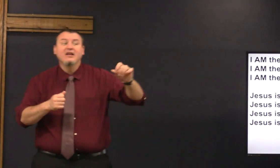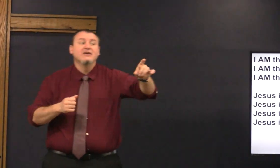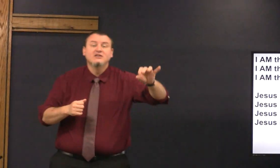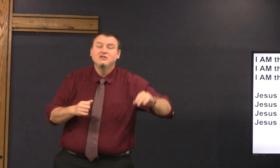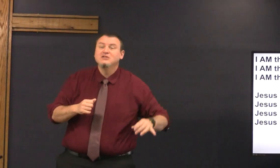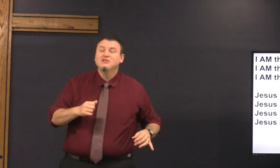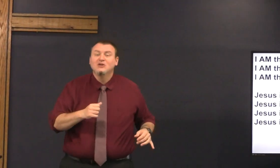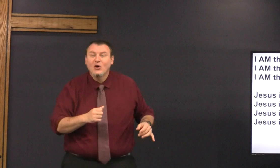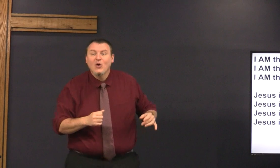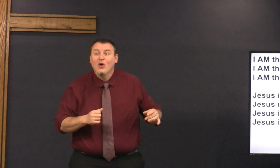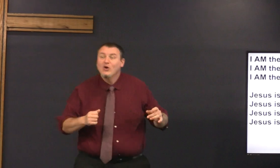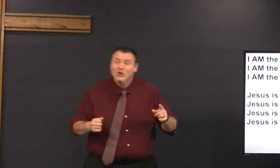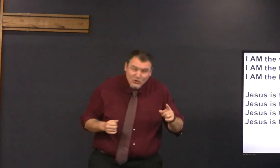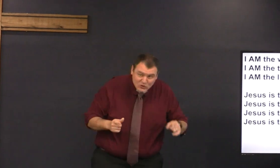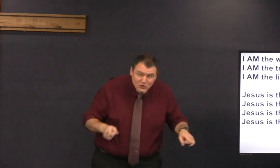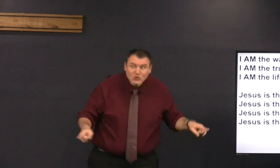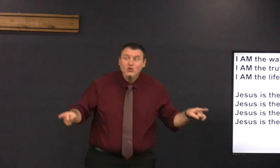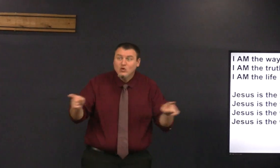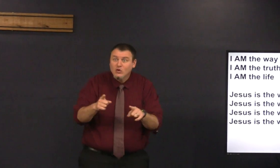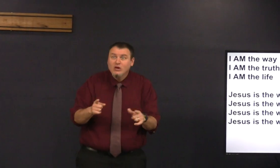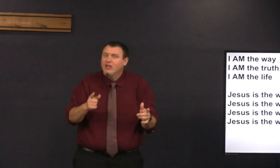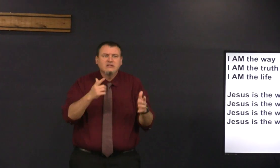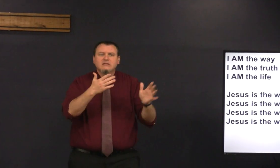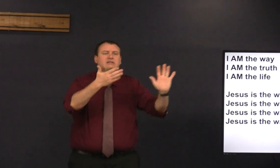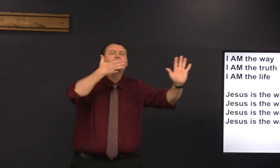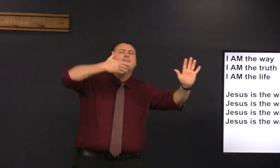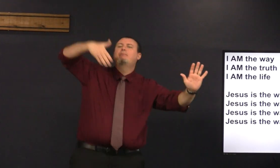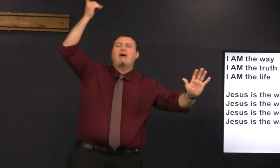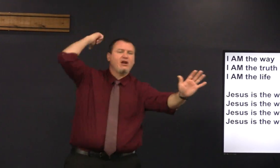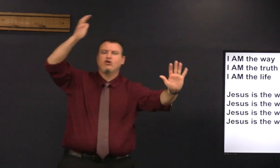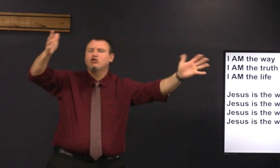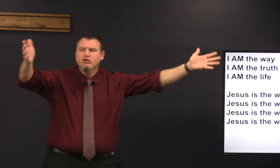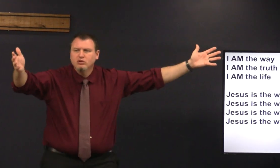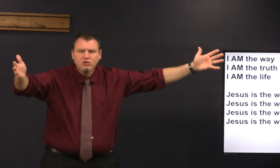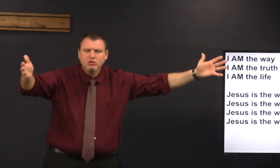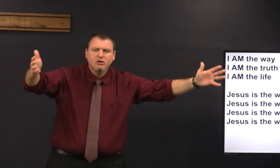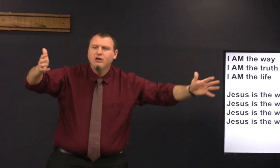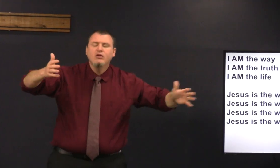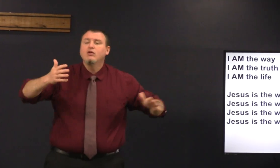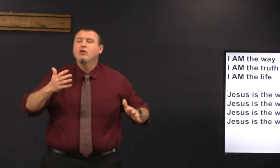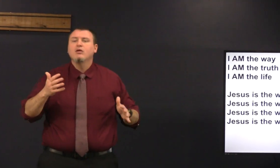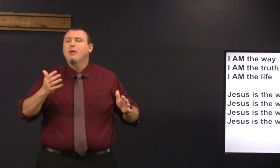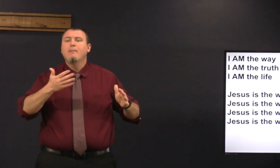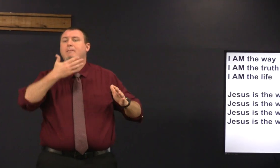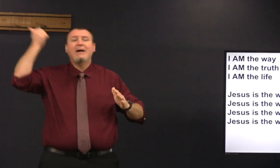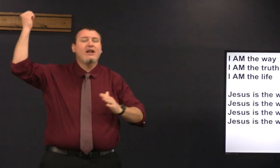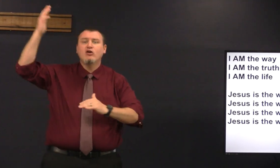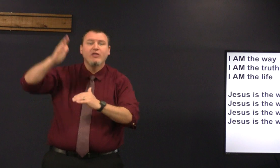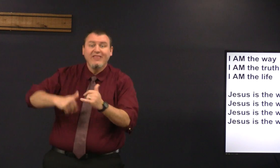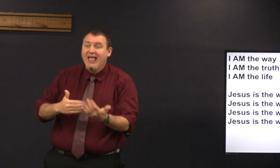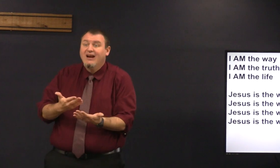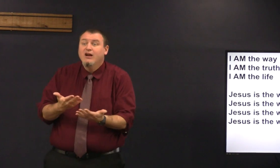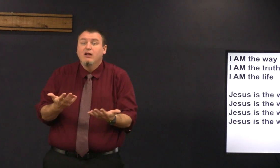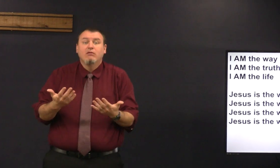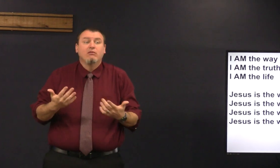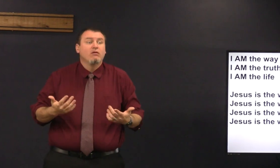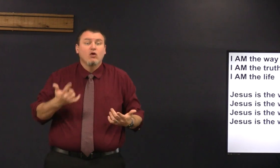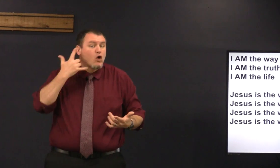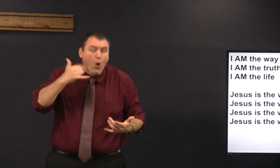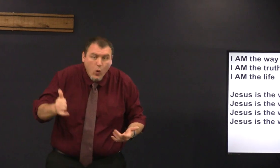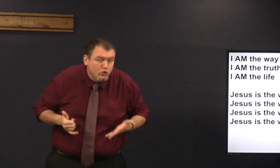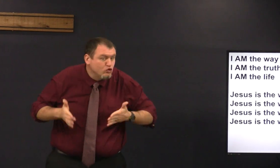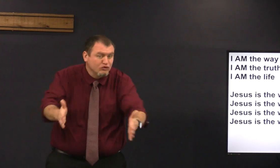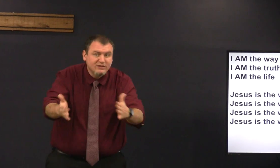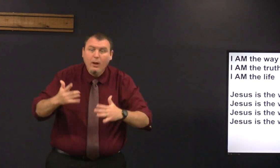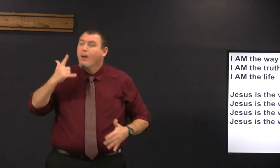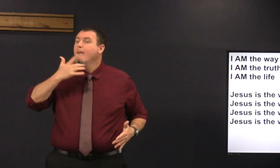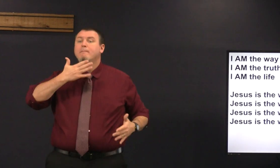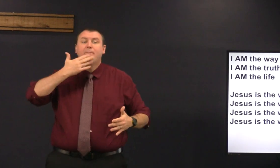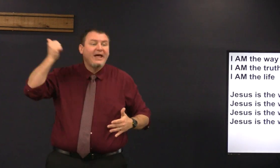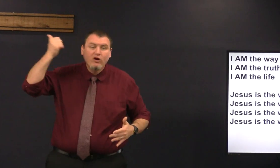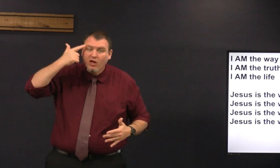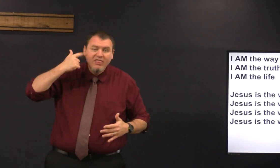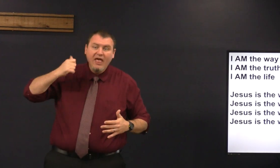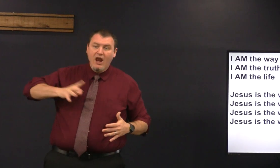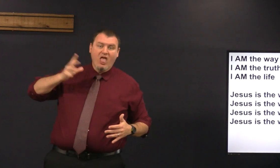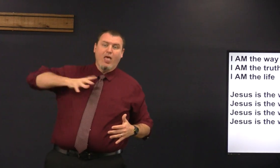I saw Rodney say something about that but that's the best thing it's better than golden streets